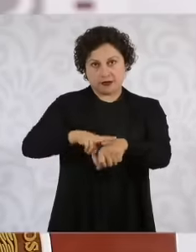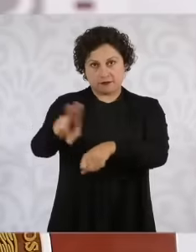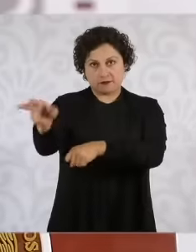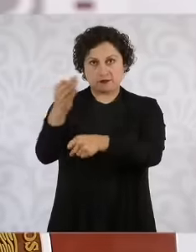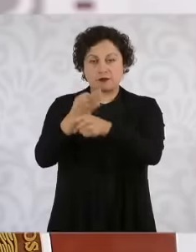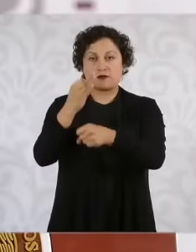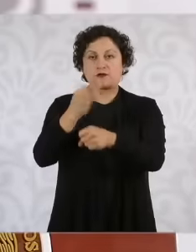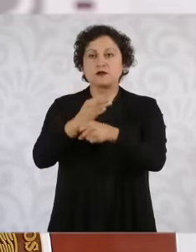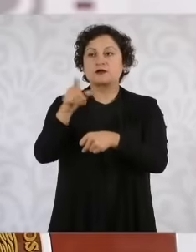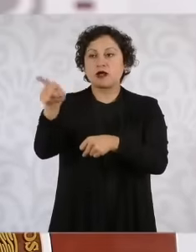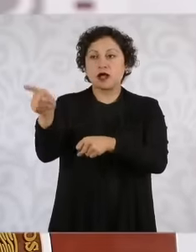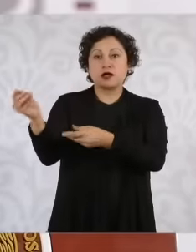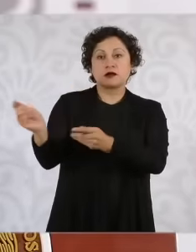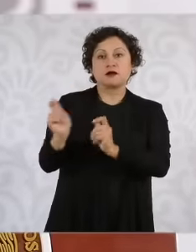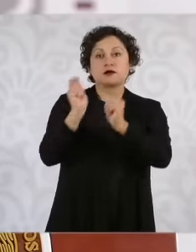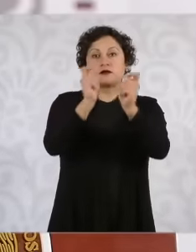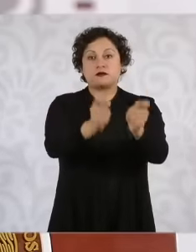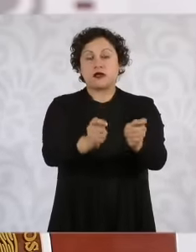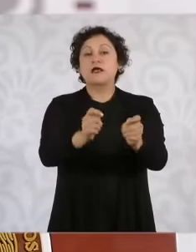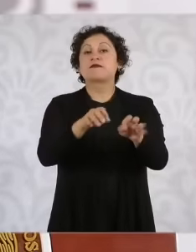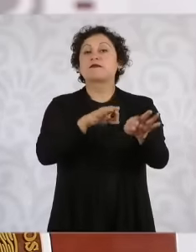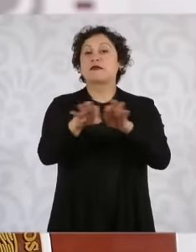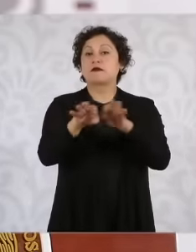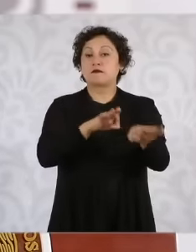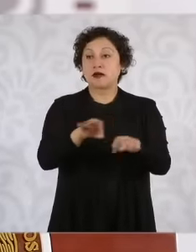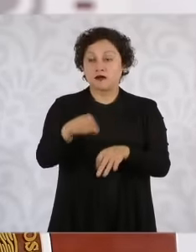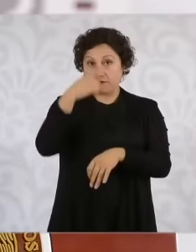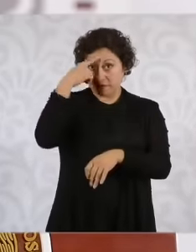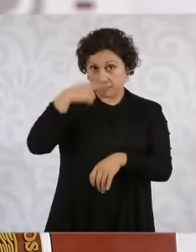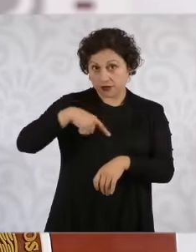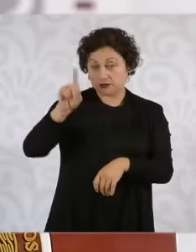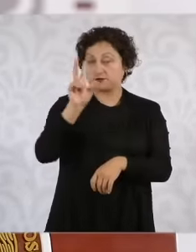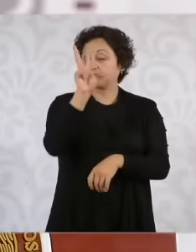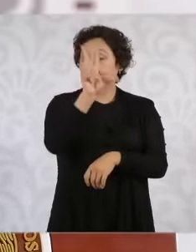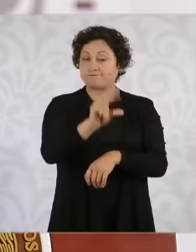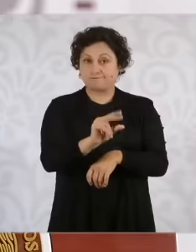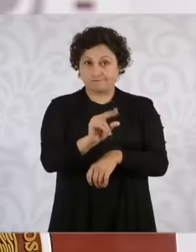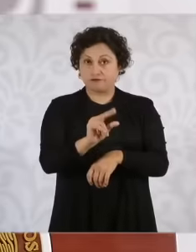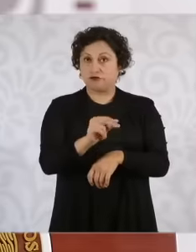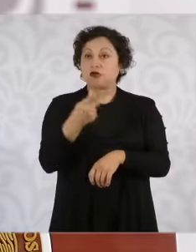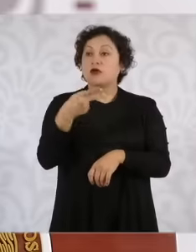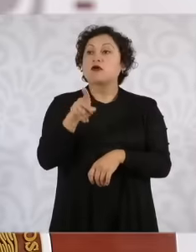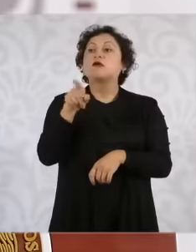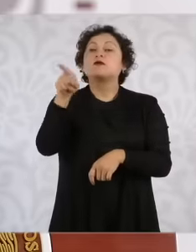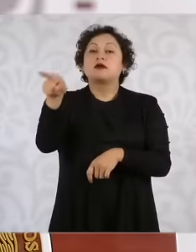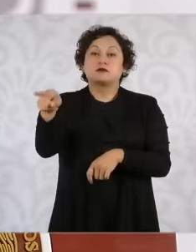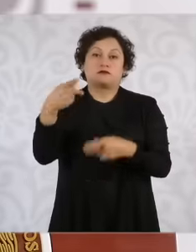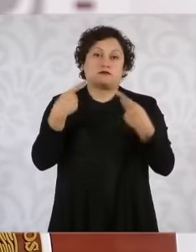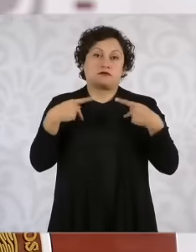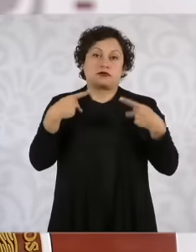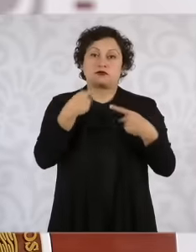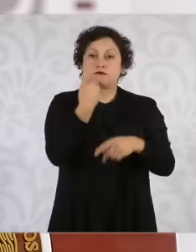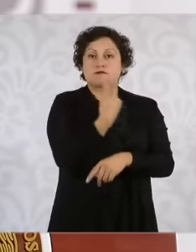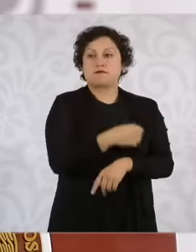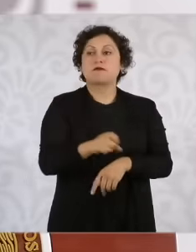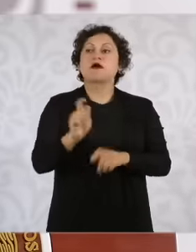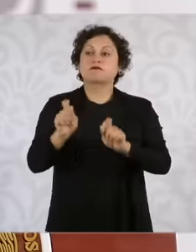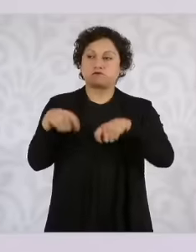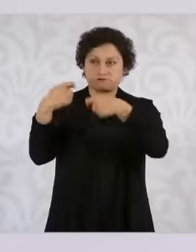simple job but precisely for that reason such a capable person is going to occupy this space and he is going